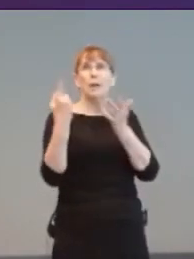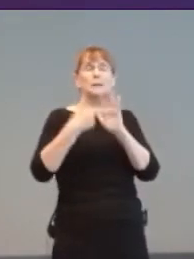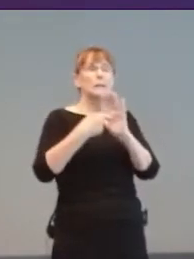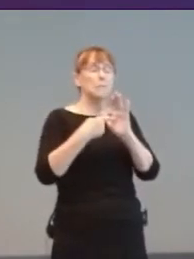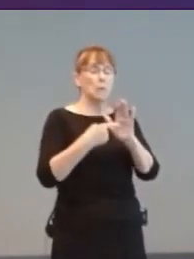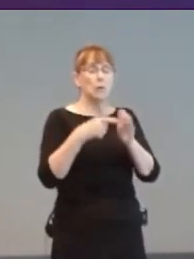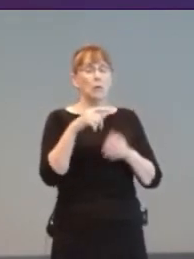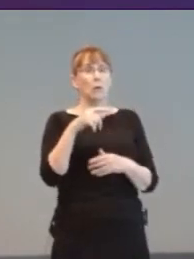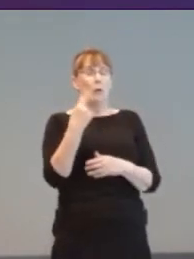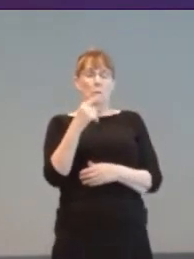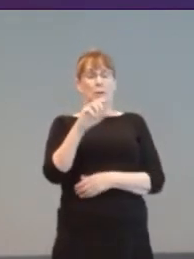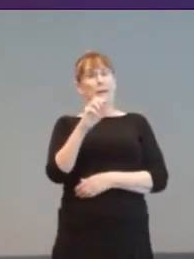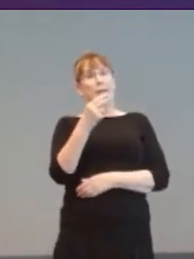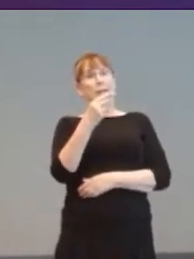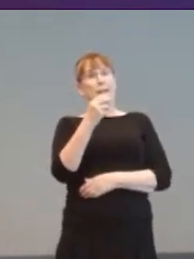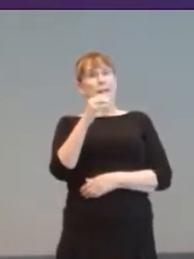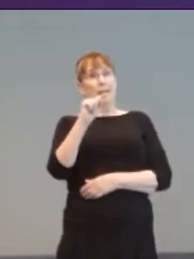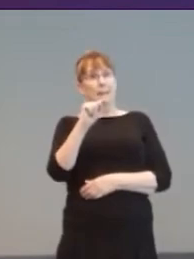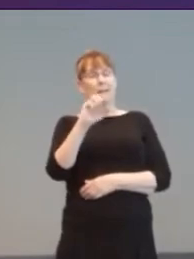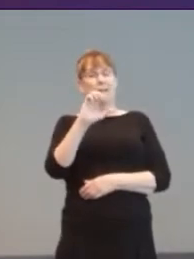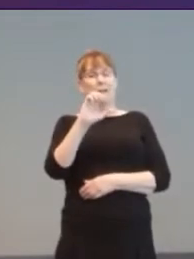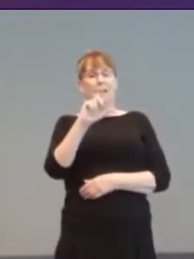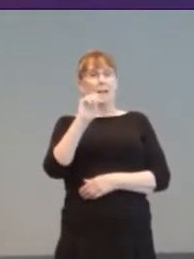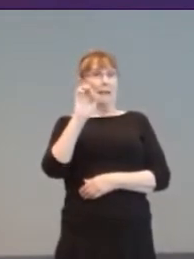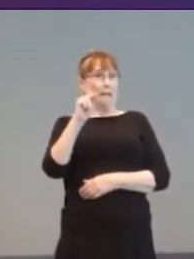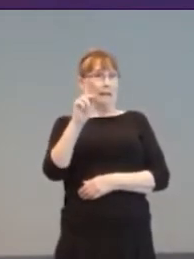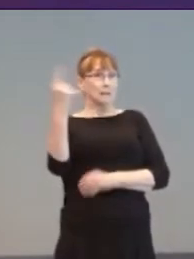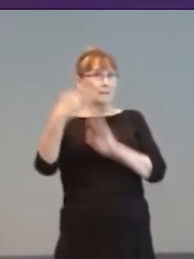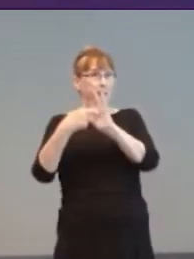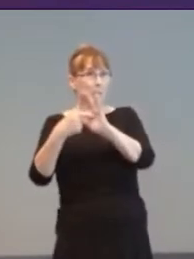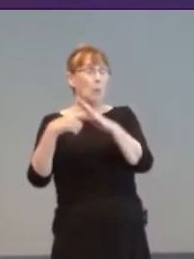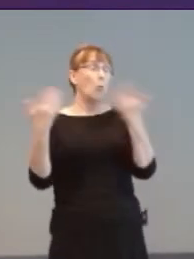OneSwitch, Thumb Soldiers, War Fighter Engaged and on and on.